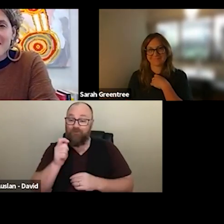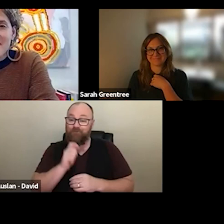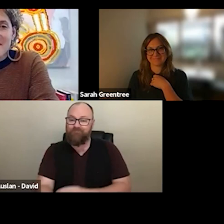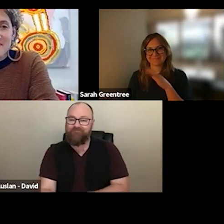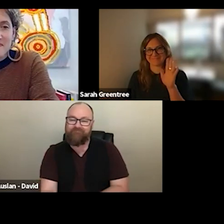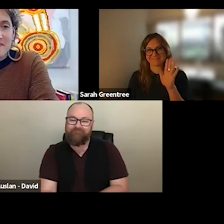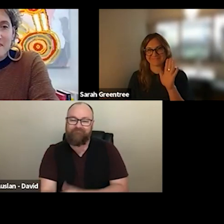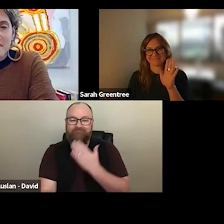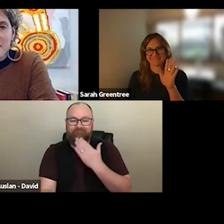program. So thank you once again,